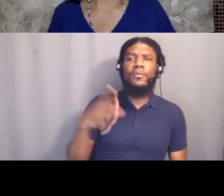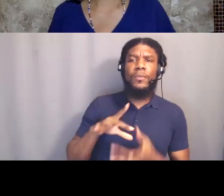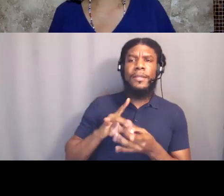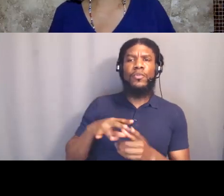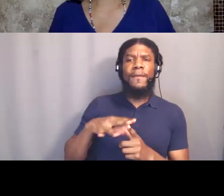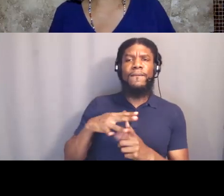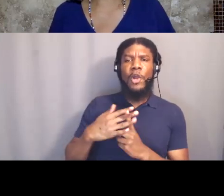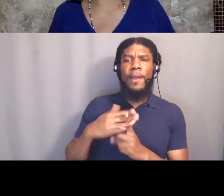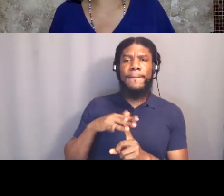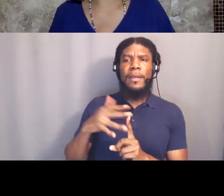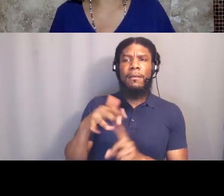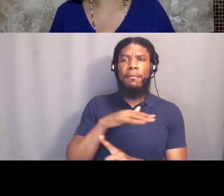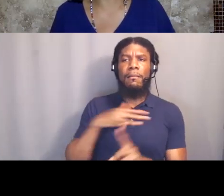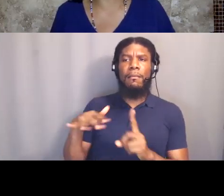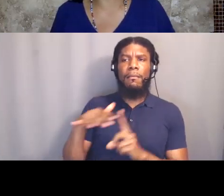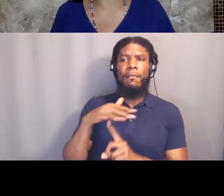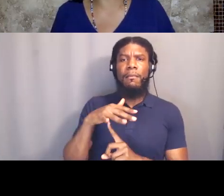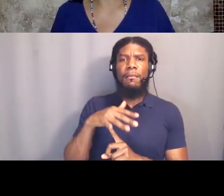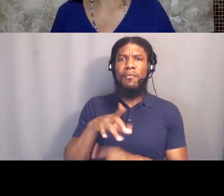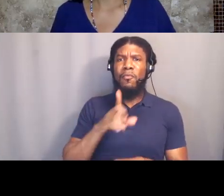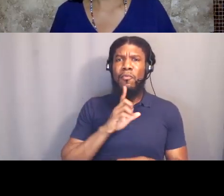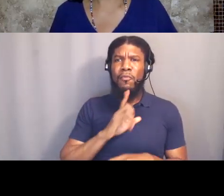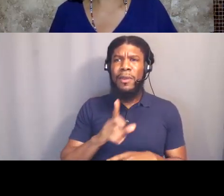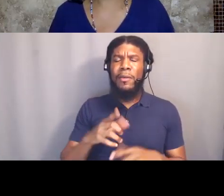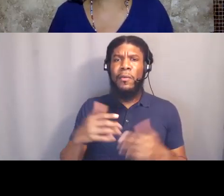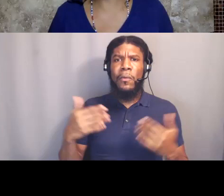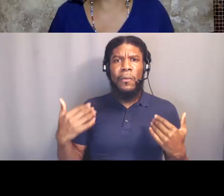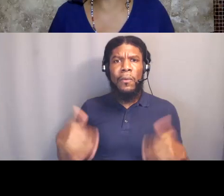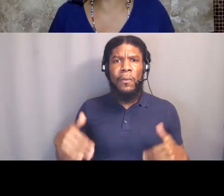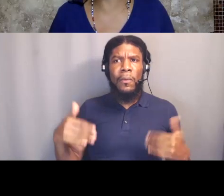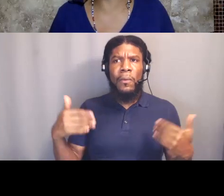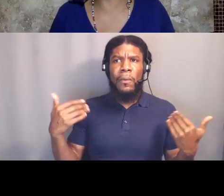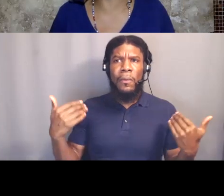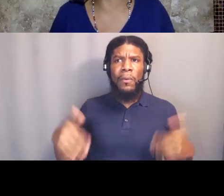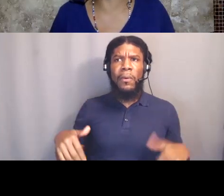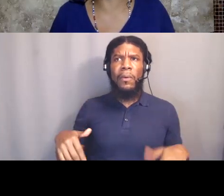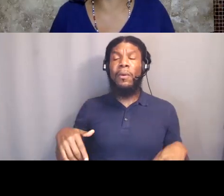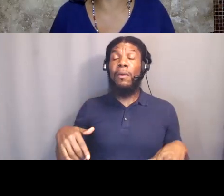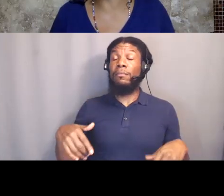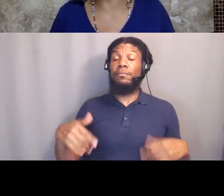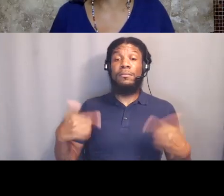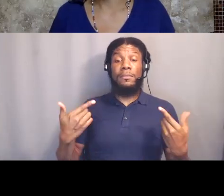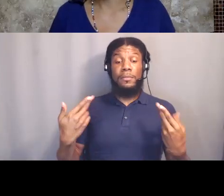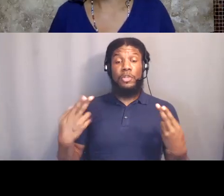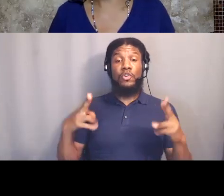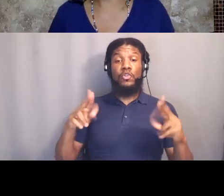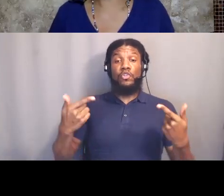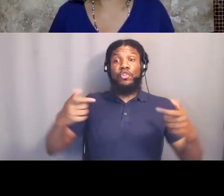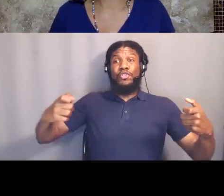it's so huge and it feels so eminent. And